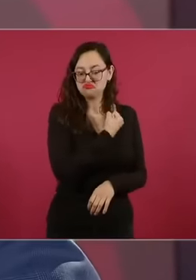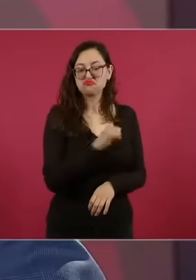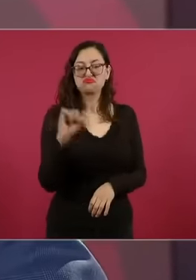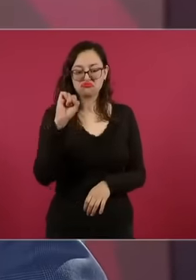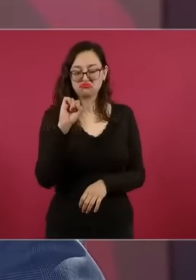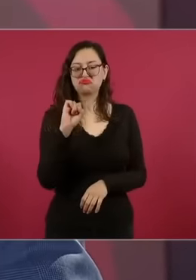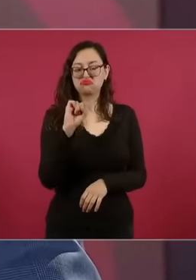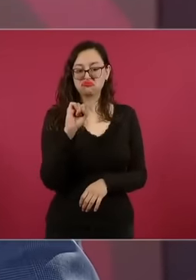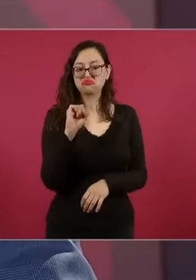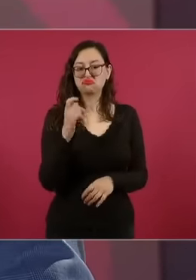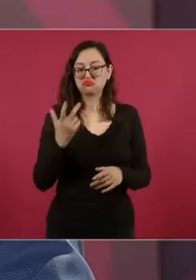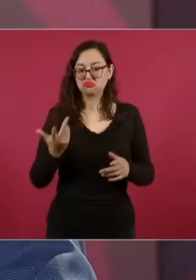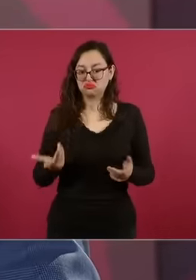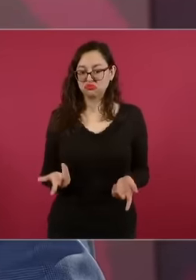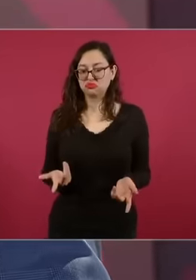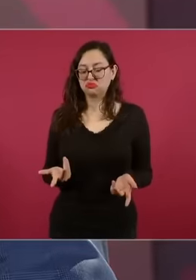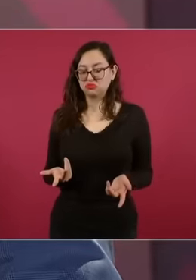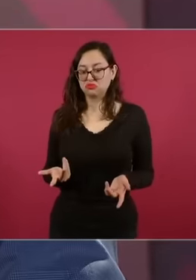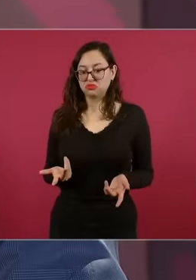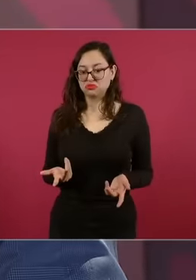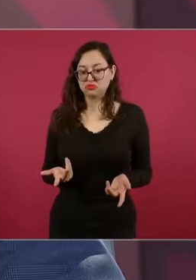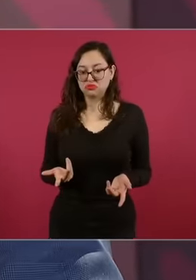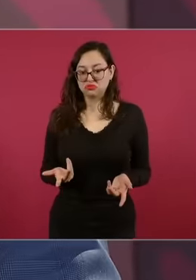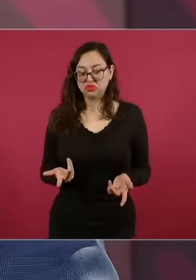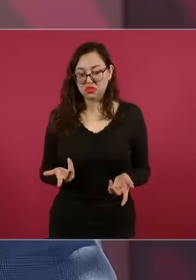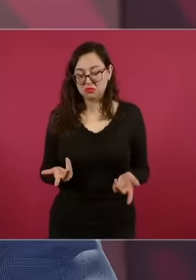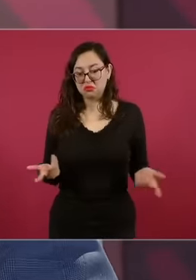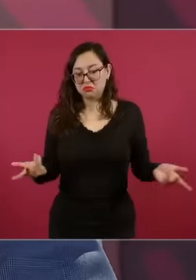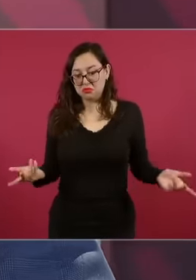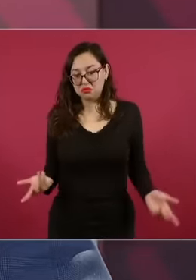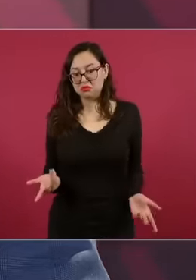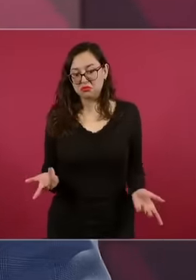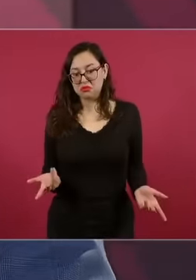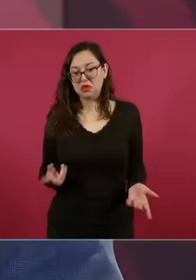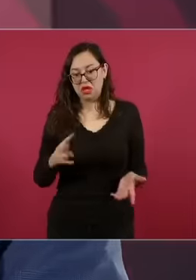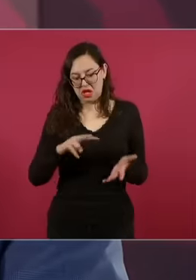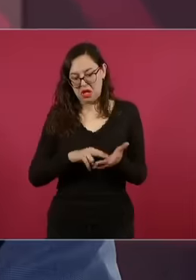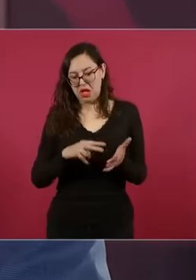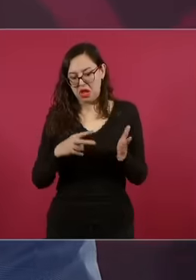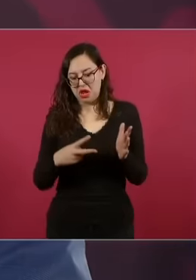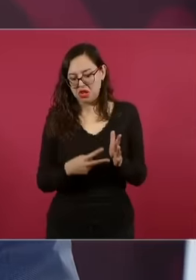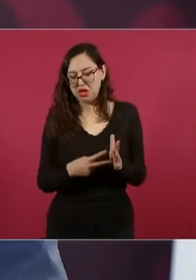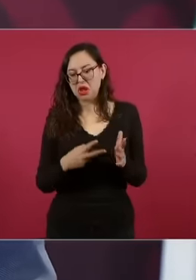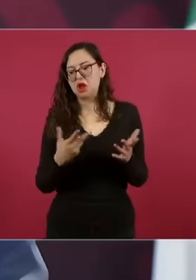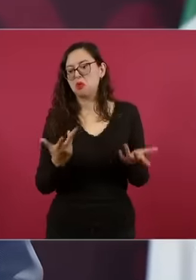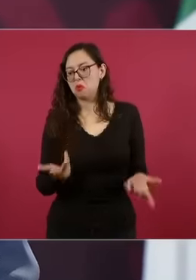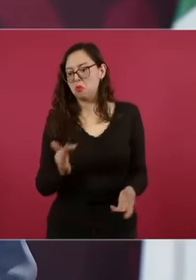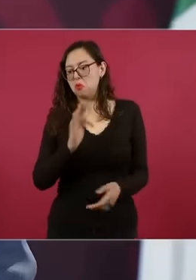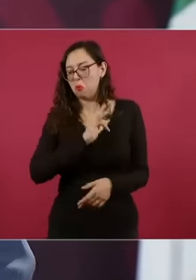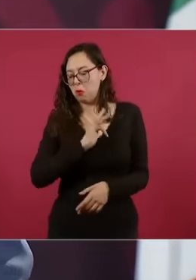with all due respect very few engineers are very good for roads